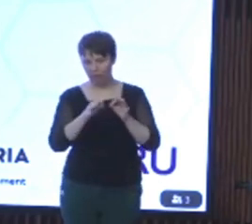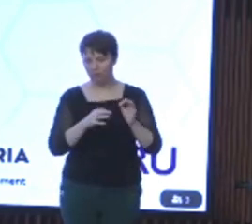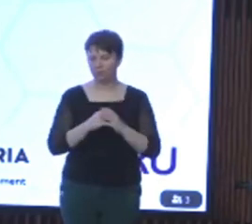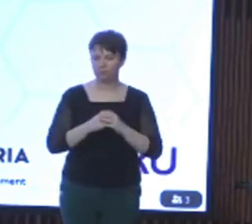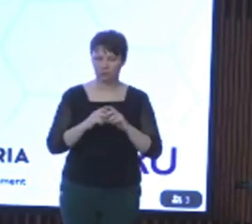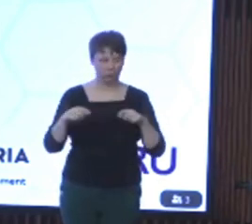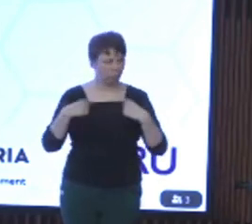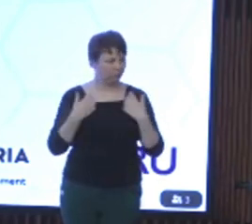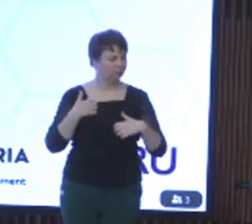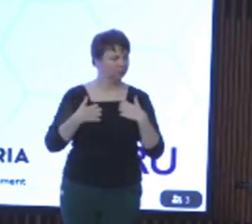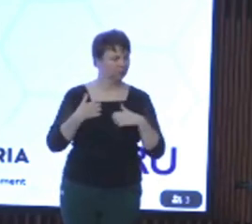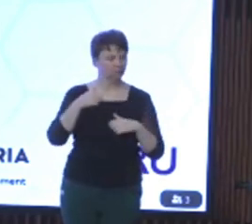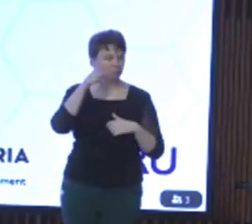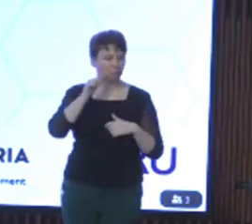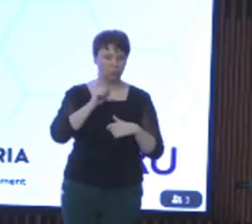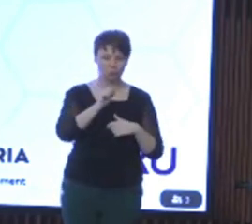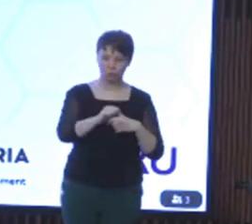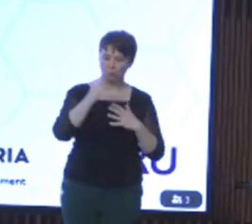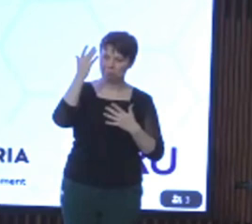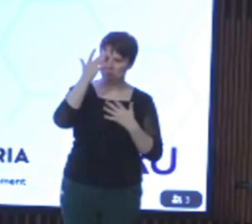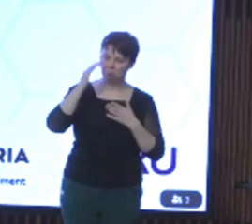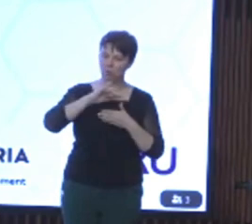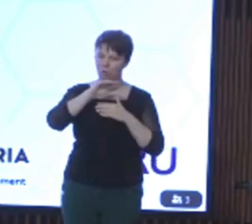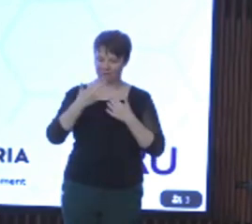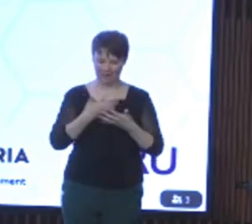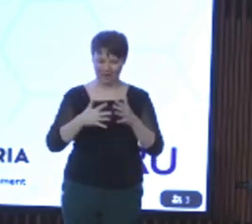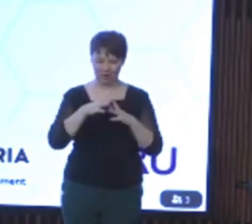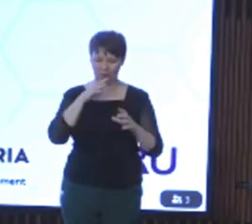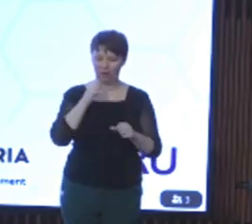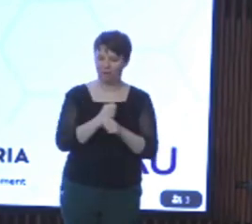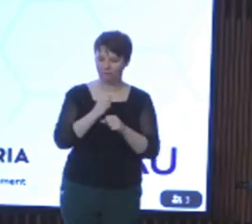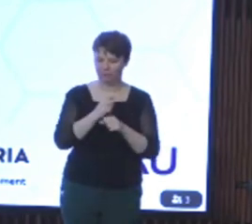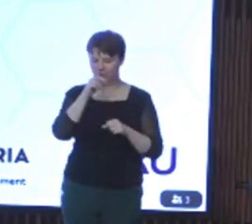to hearing your reflections Minister on how government can drive greater diverse